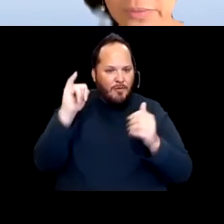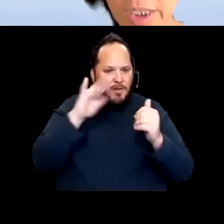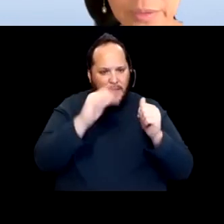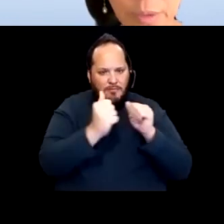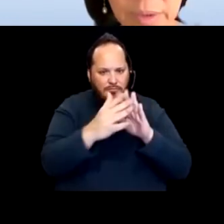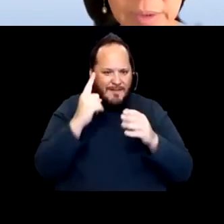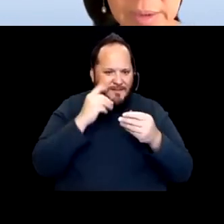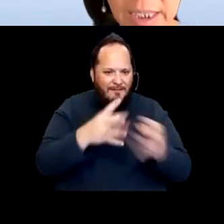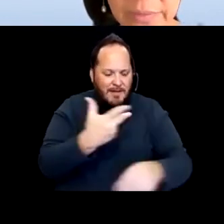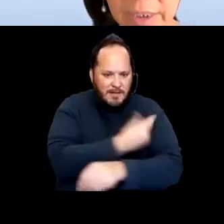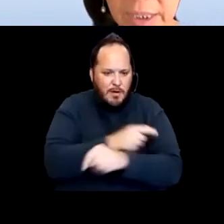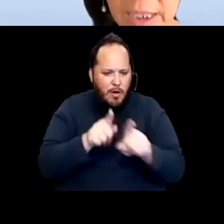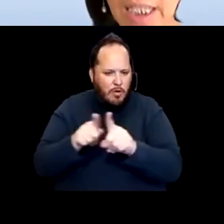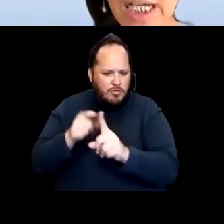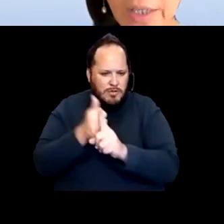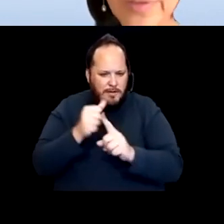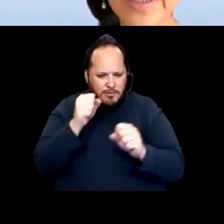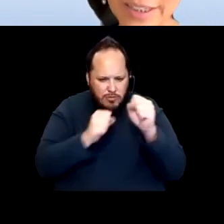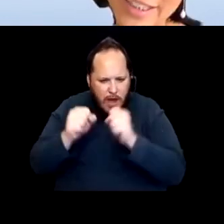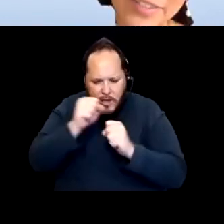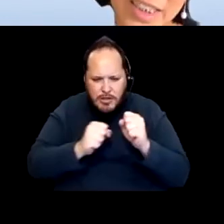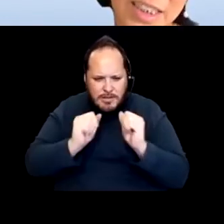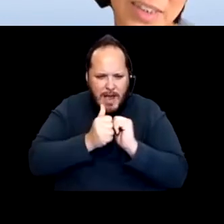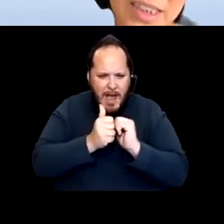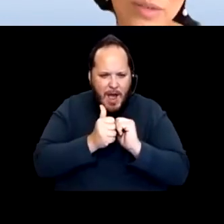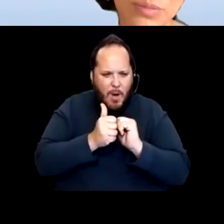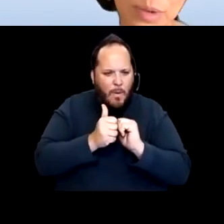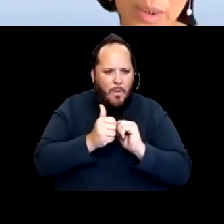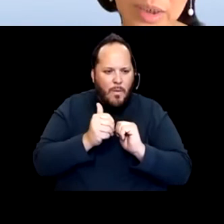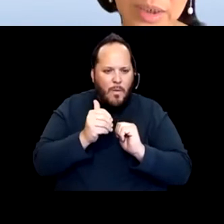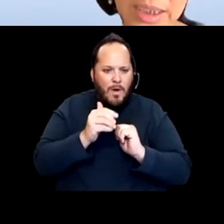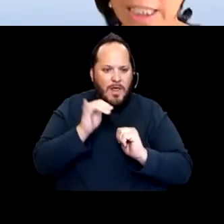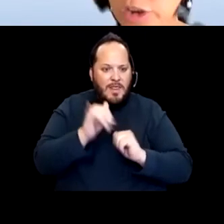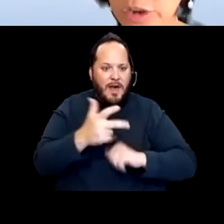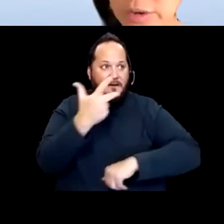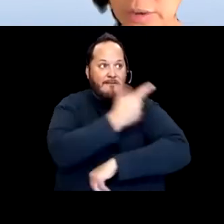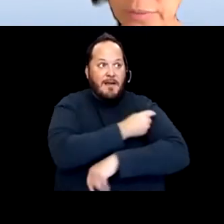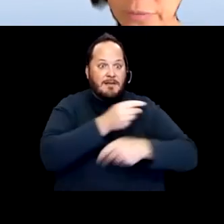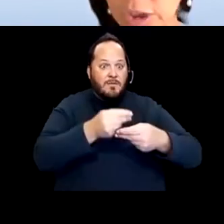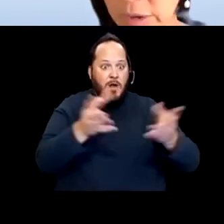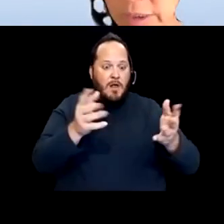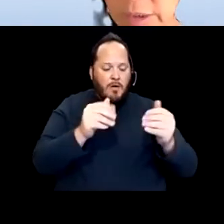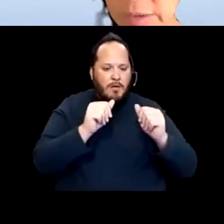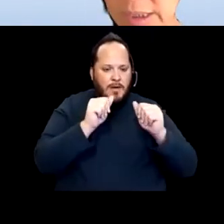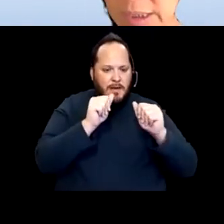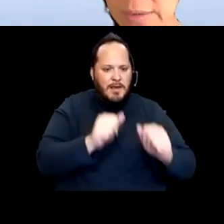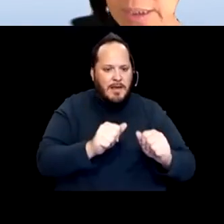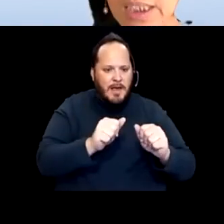for how the role of how the vaccine rollout should occur for children under age 16 years.